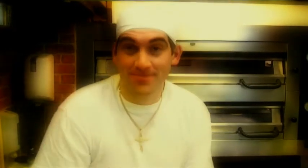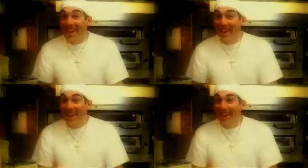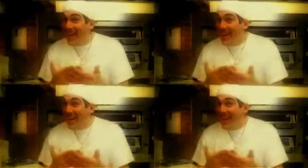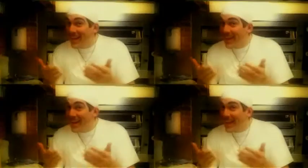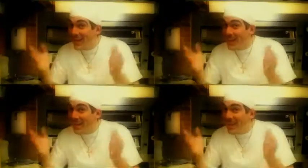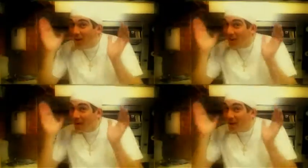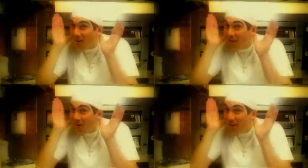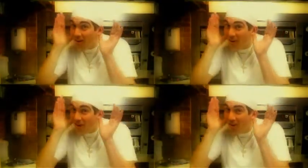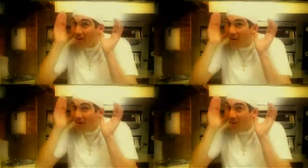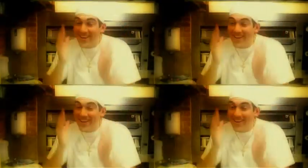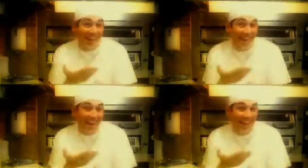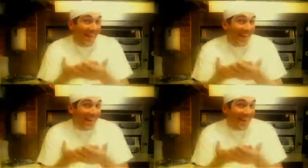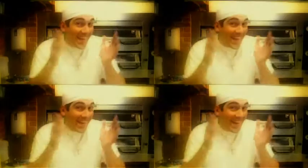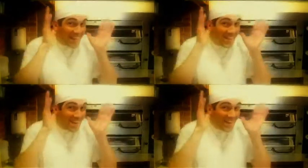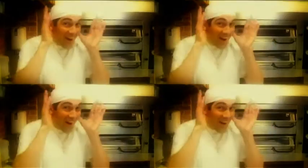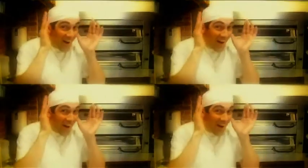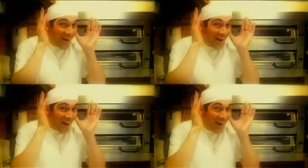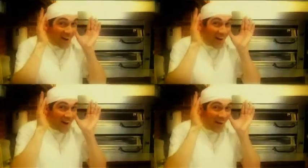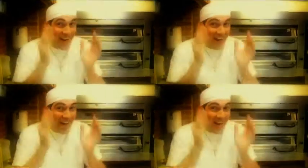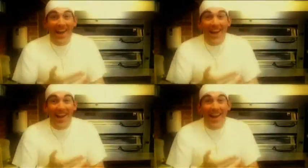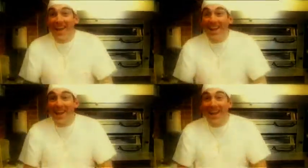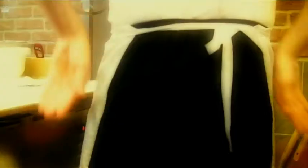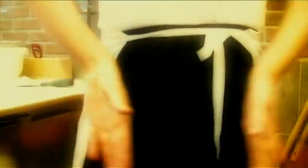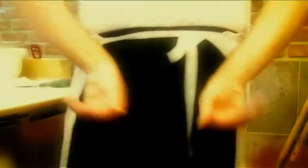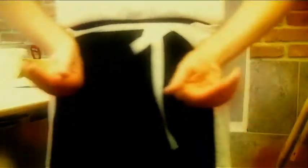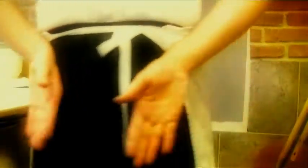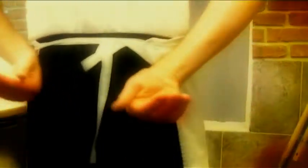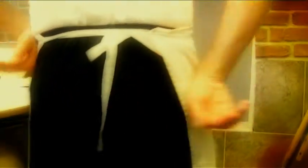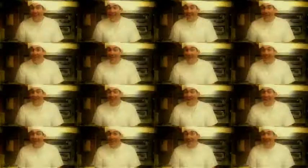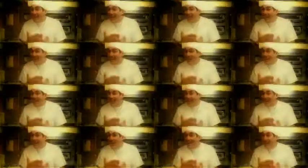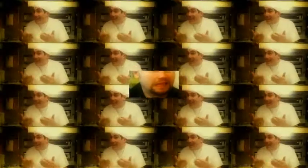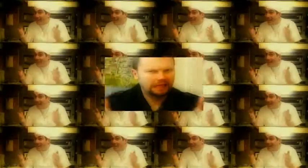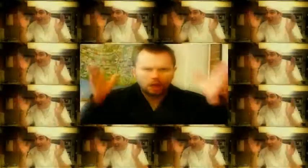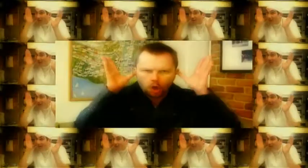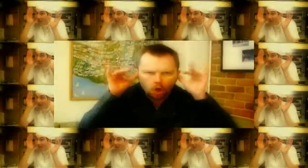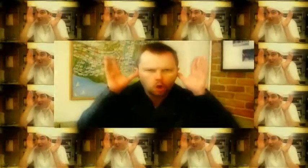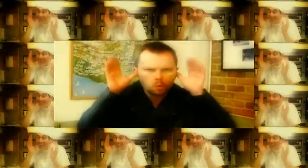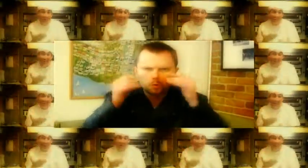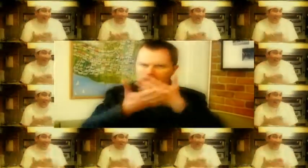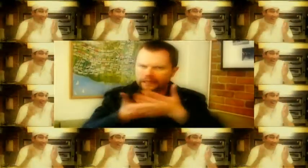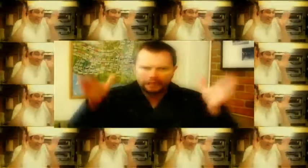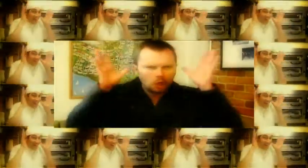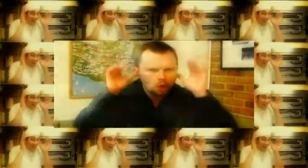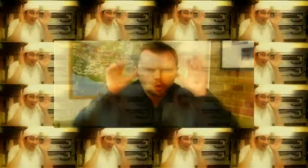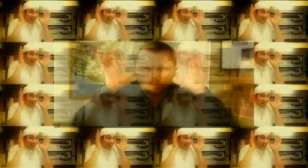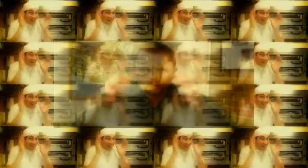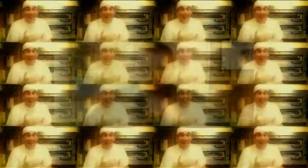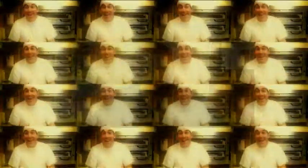No ears, no ears, no tails have they. No ears, no ears have they.